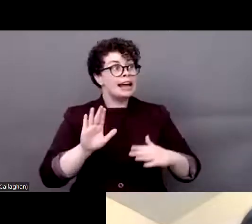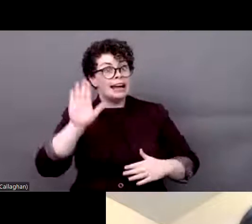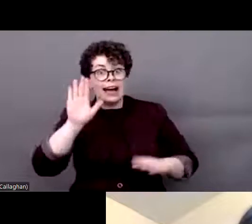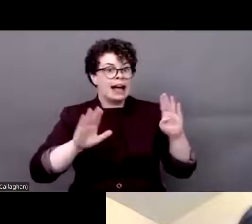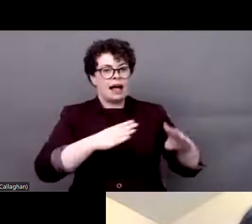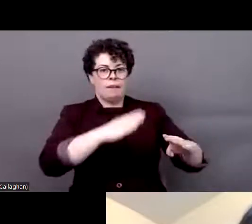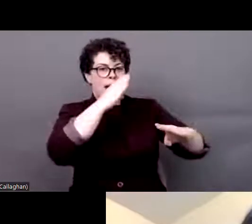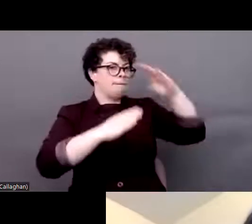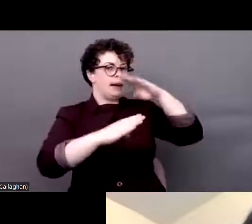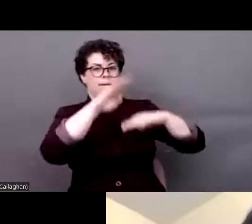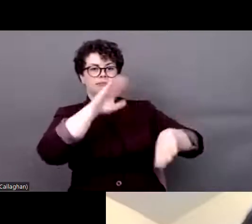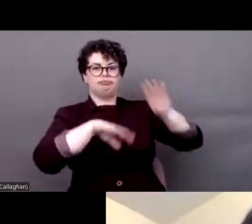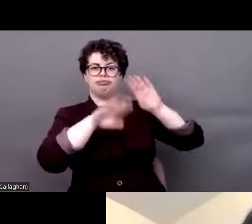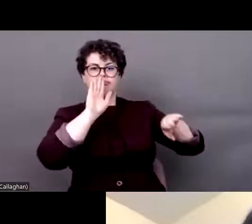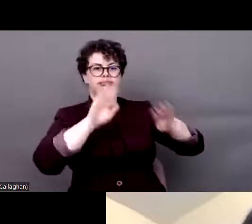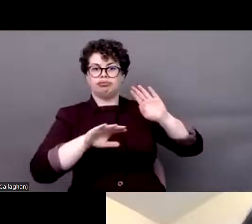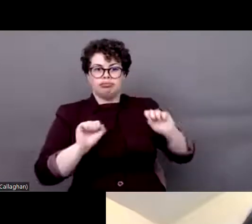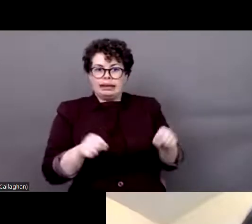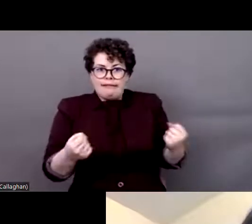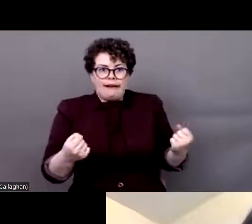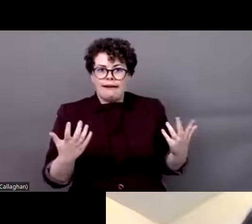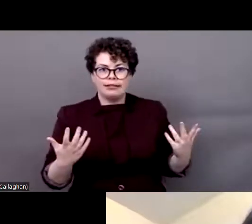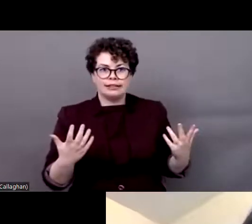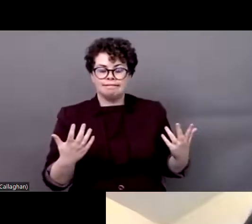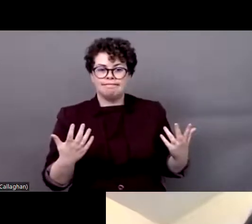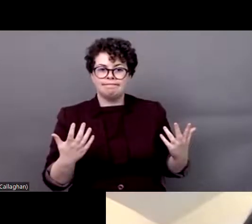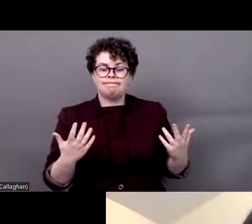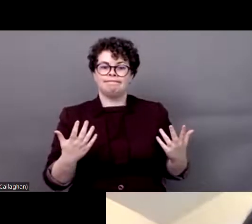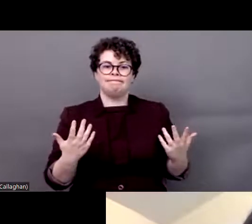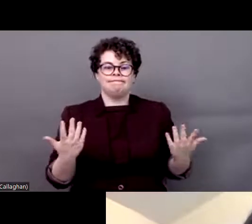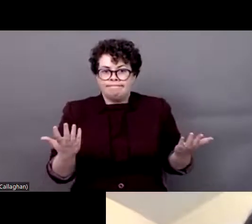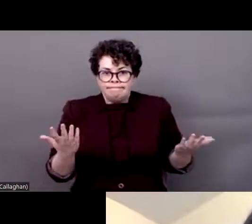of disability and